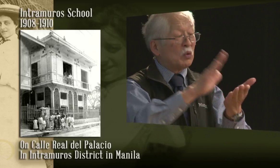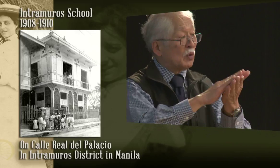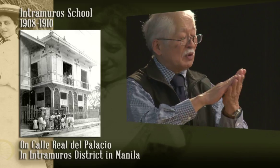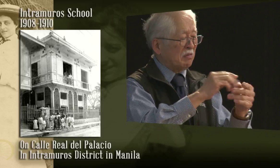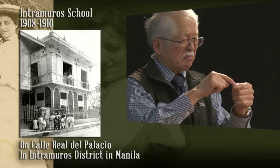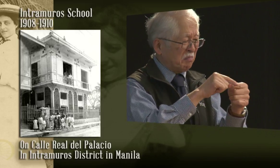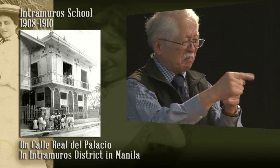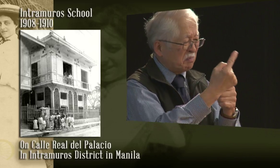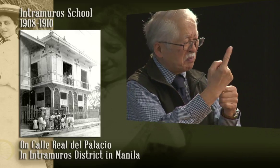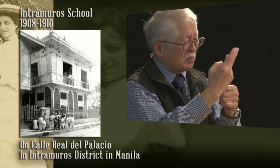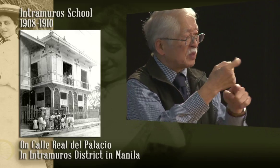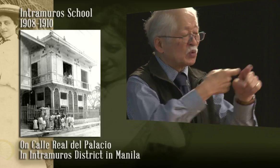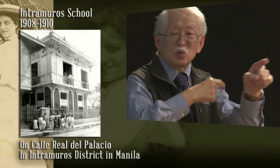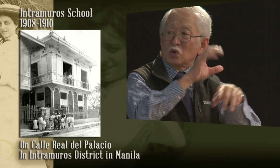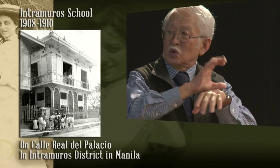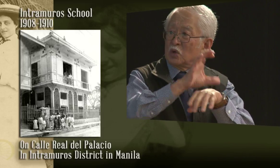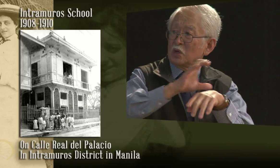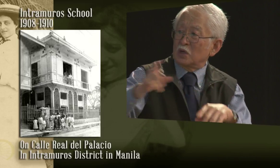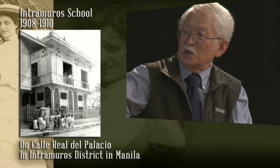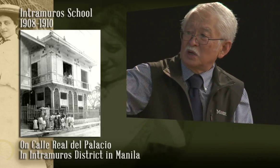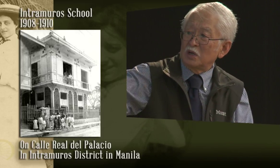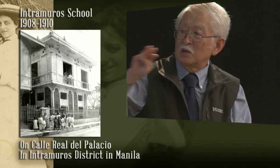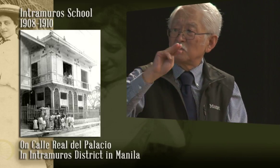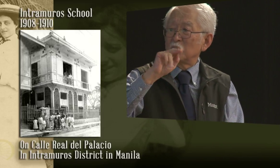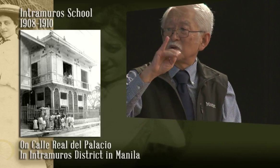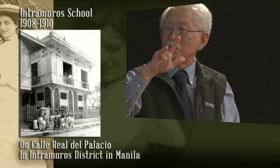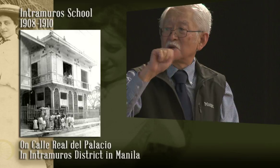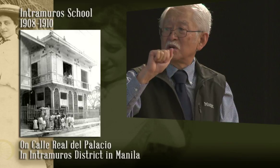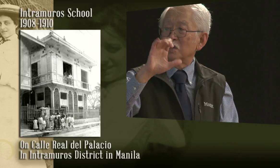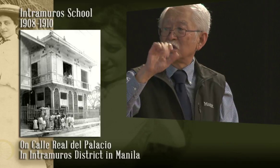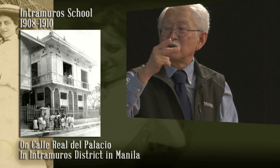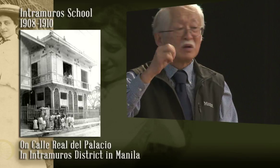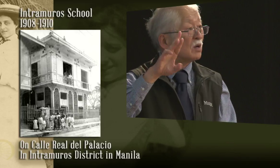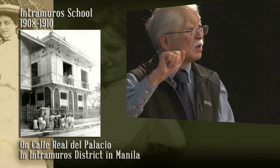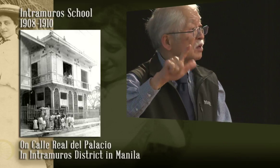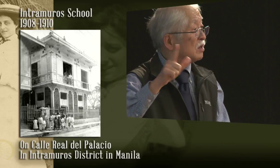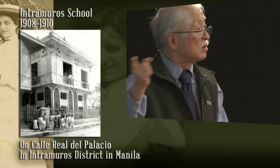their classrooms to capacity; they needed to relocate, and this is a new location which was